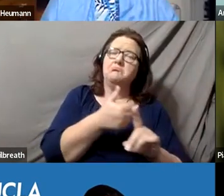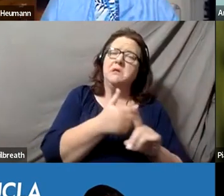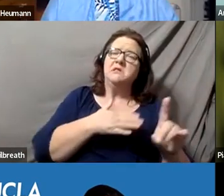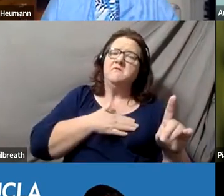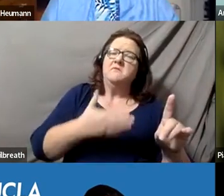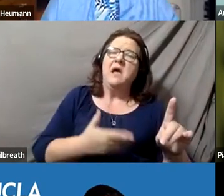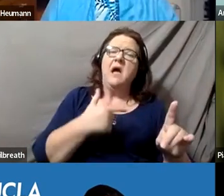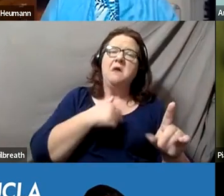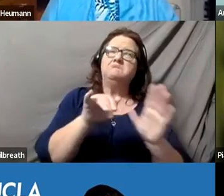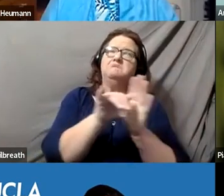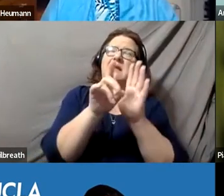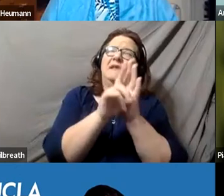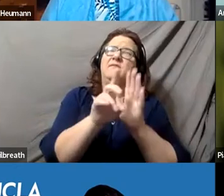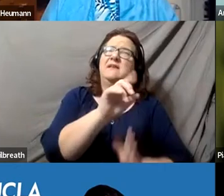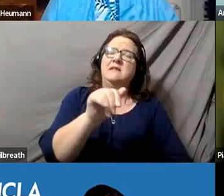and as part of your commitment to diversity.